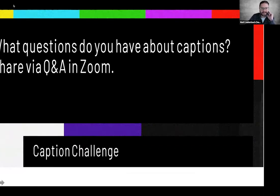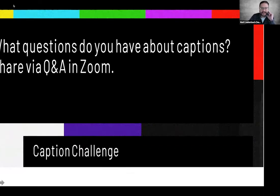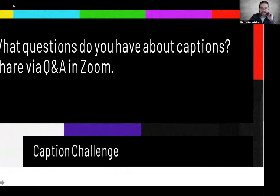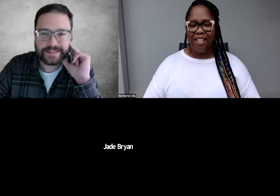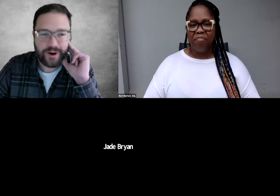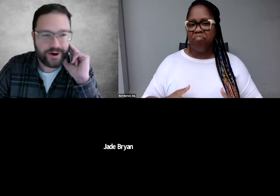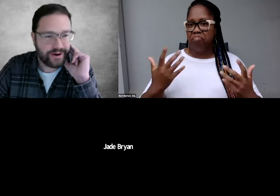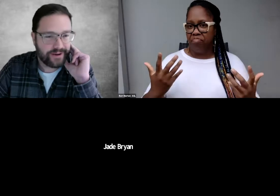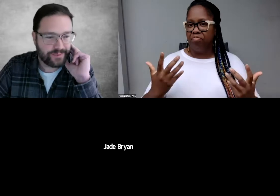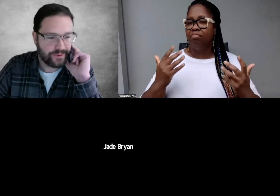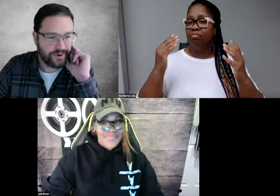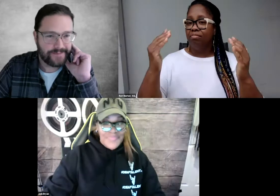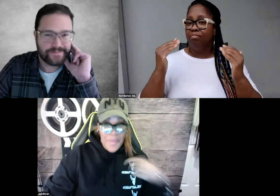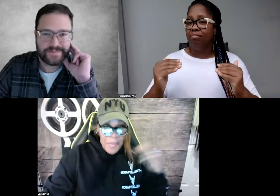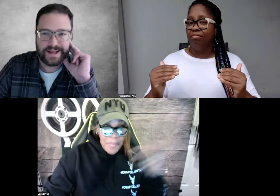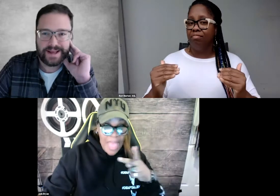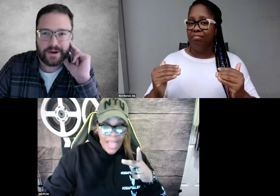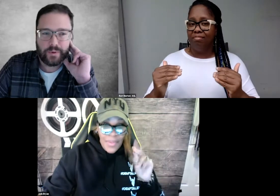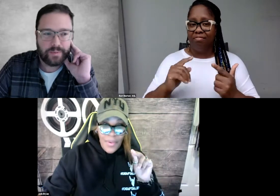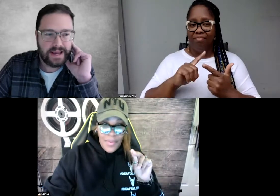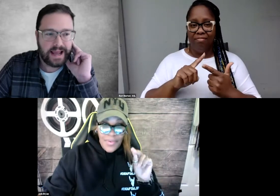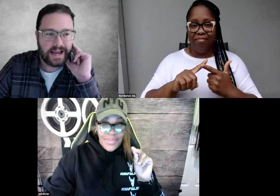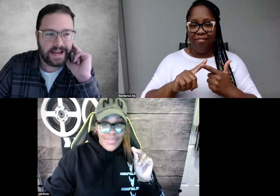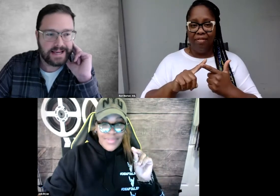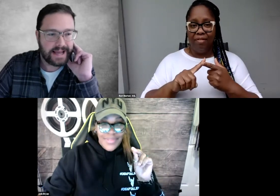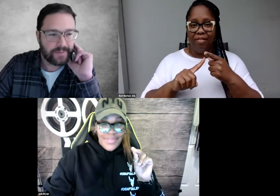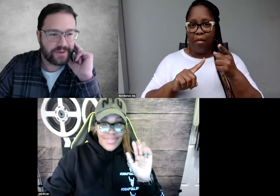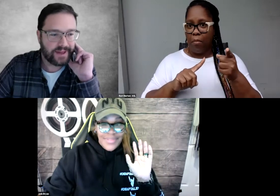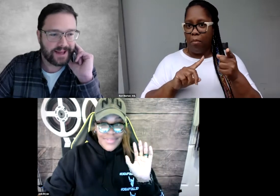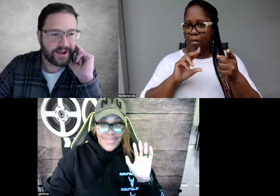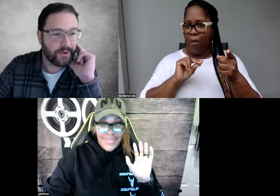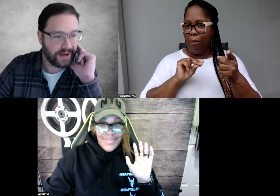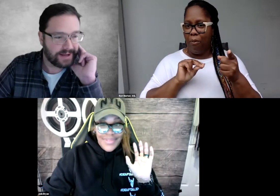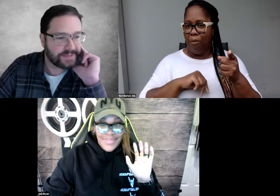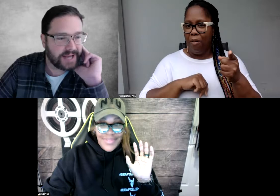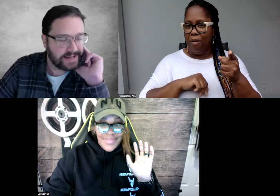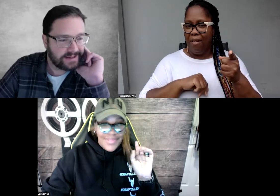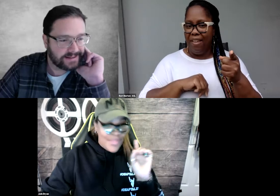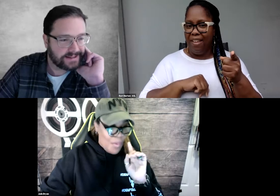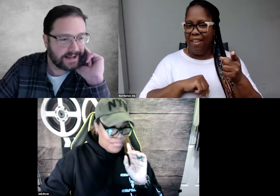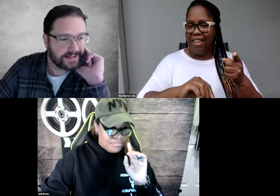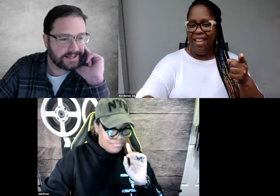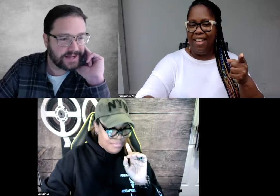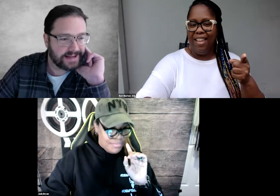The next part of our program will be an in depth -- Jade, I see Jade.